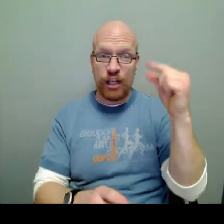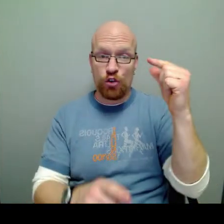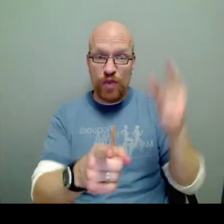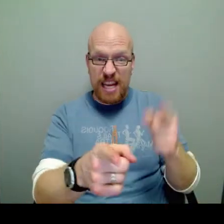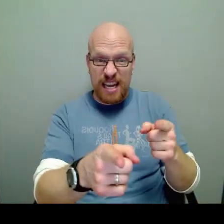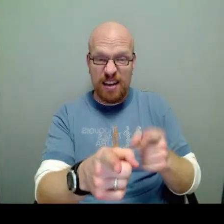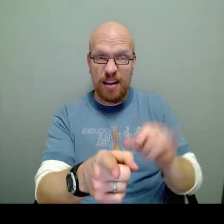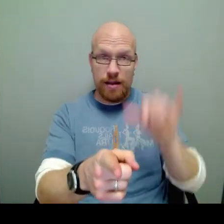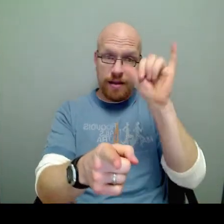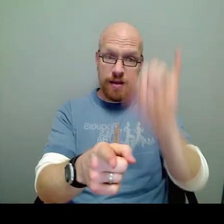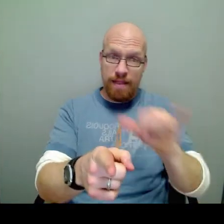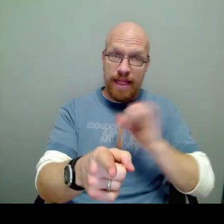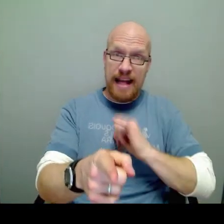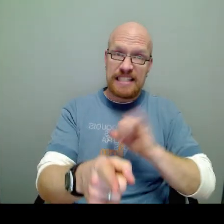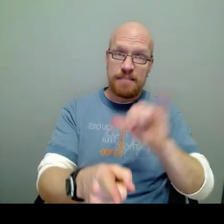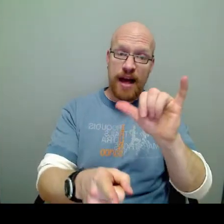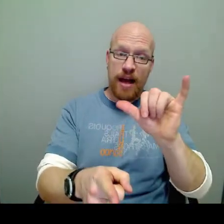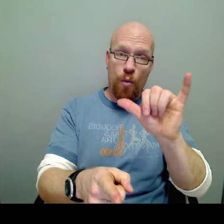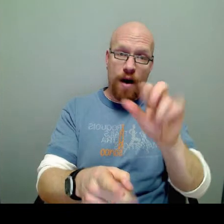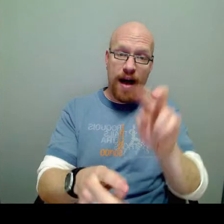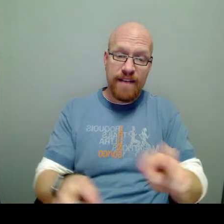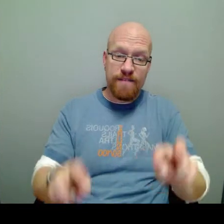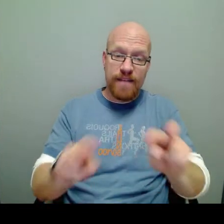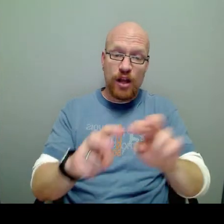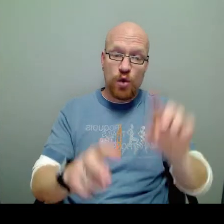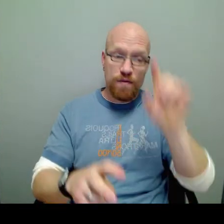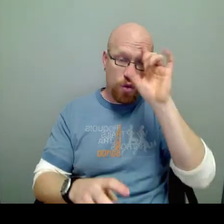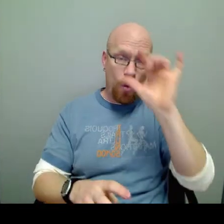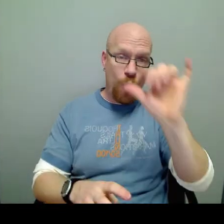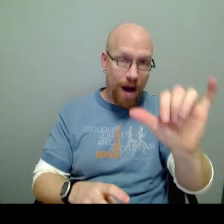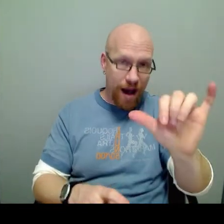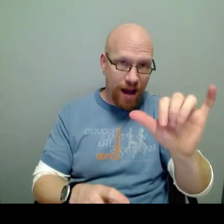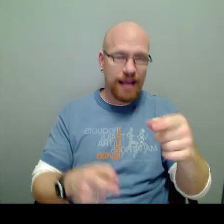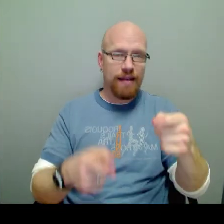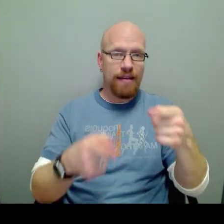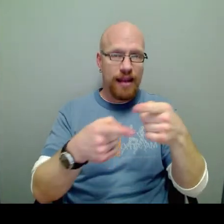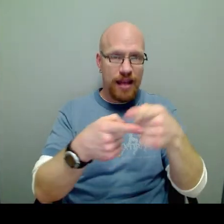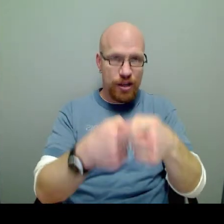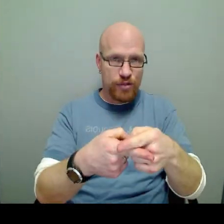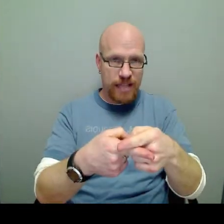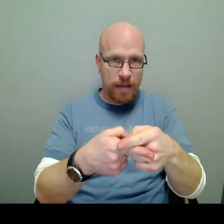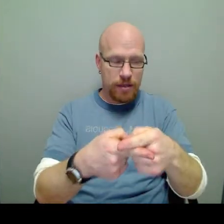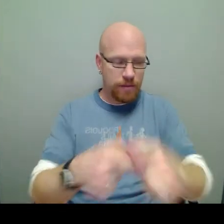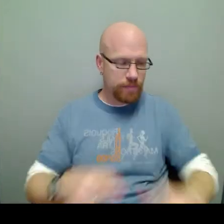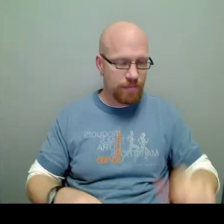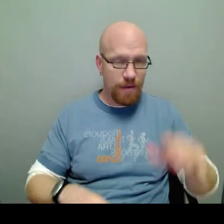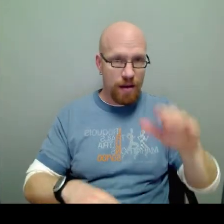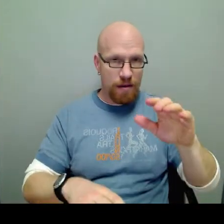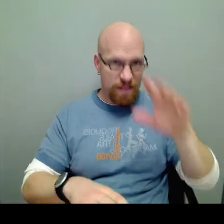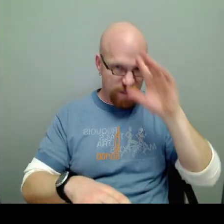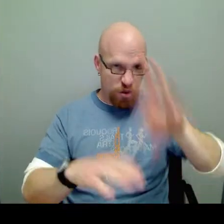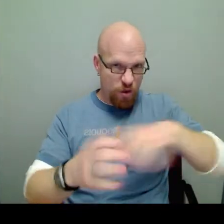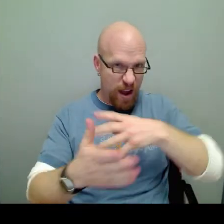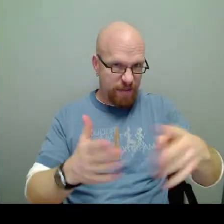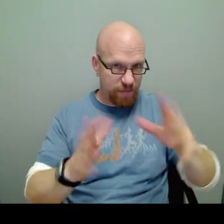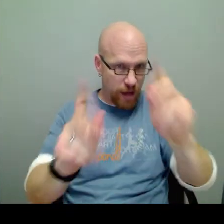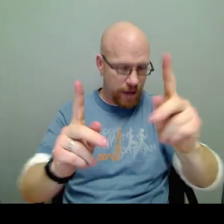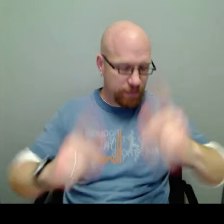In green, that's my Y value for the Y intercept for the graph, okay?